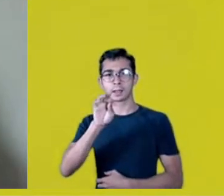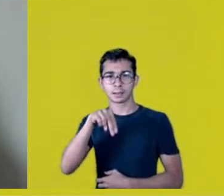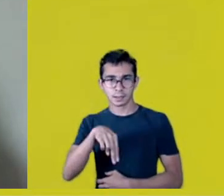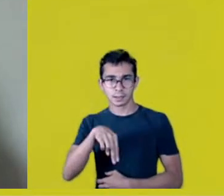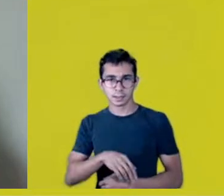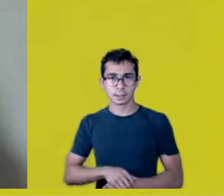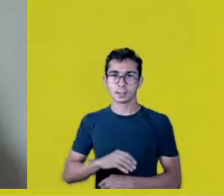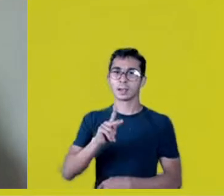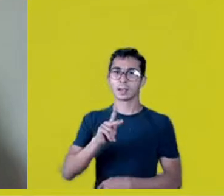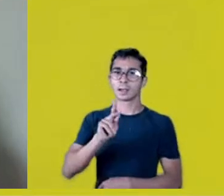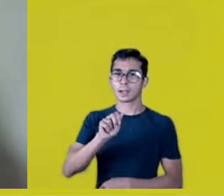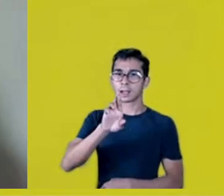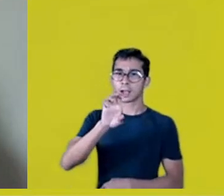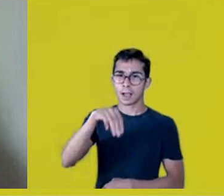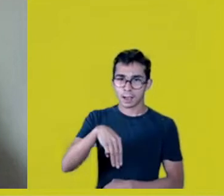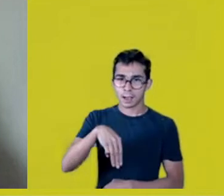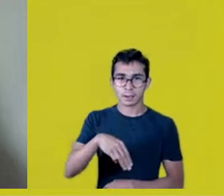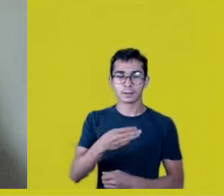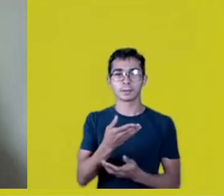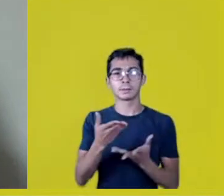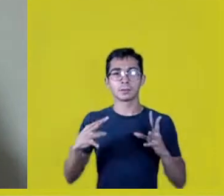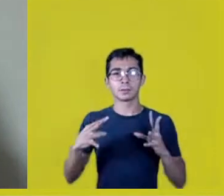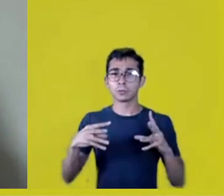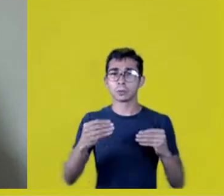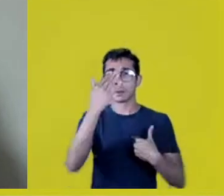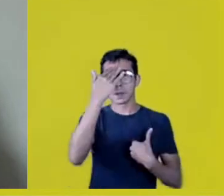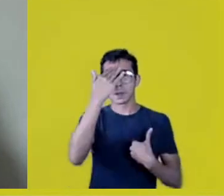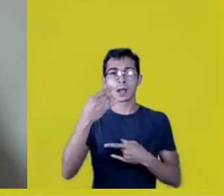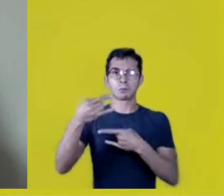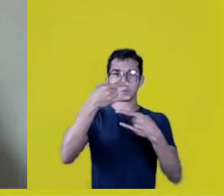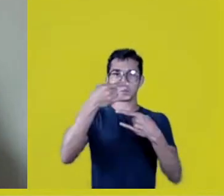This broadcast stayed online all the time with a lot of strength